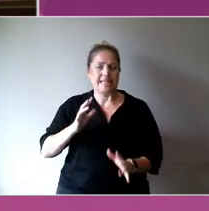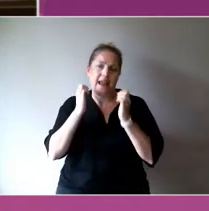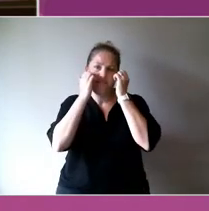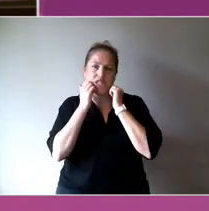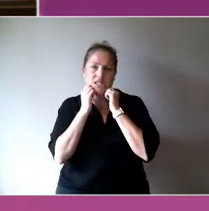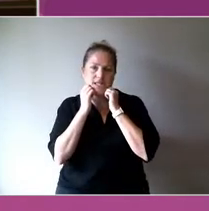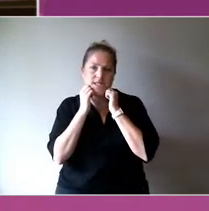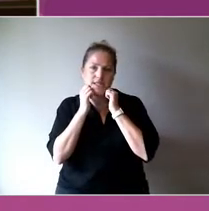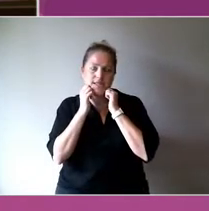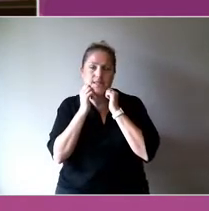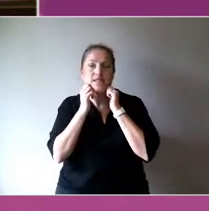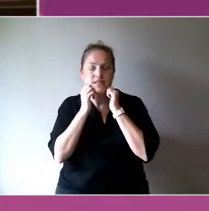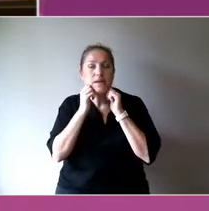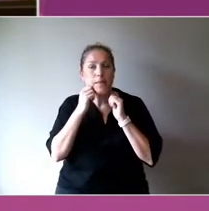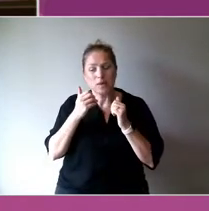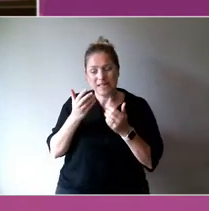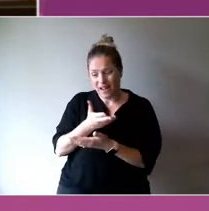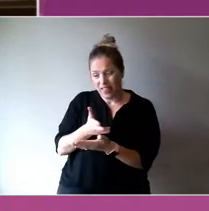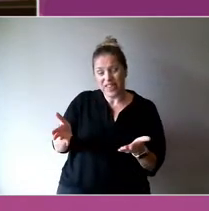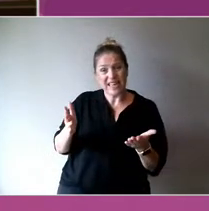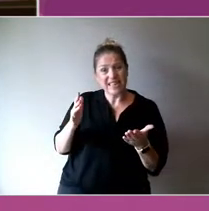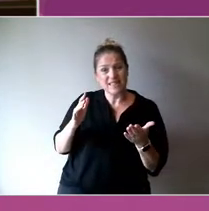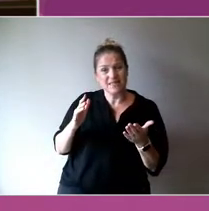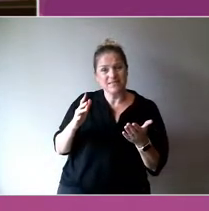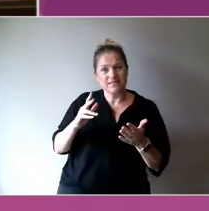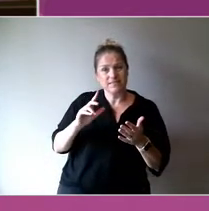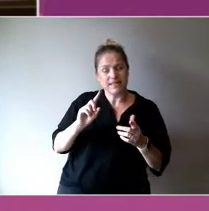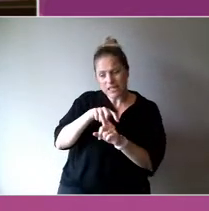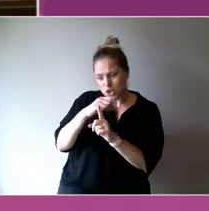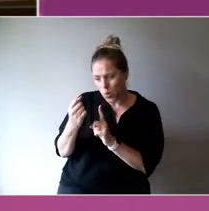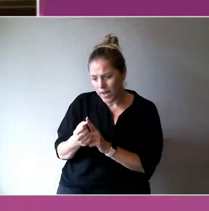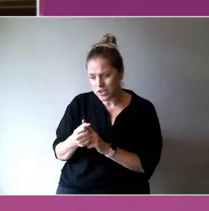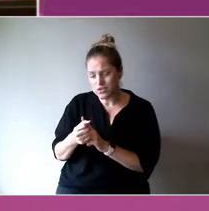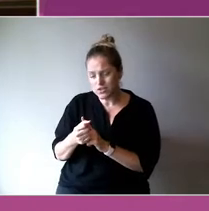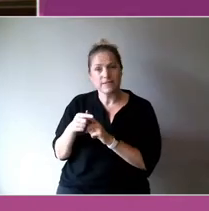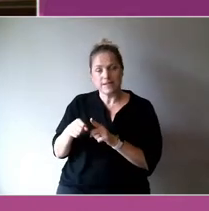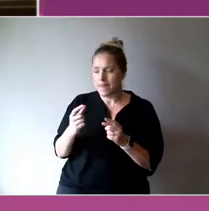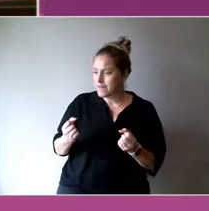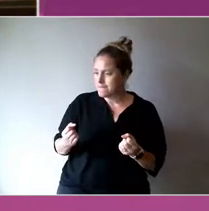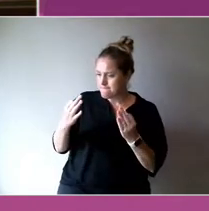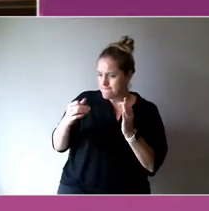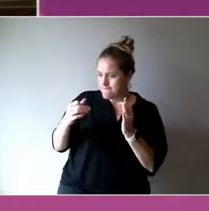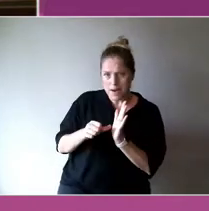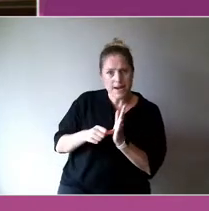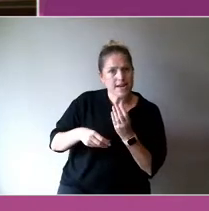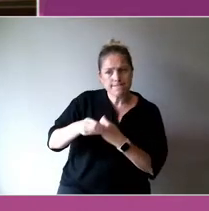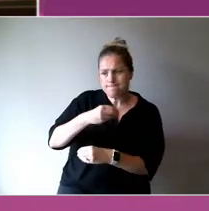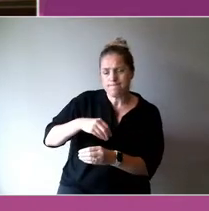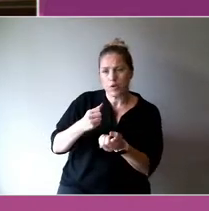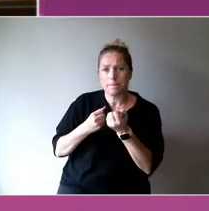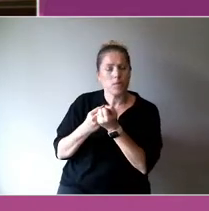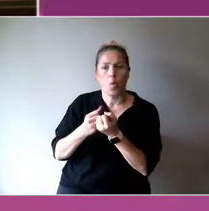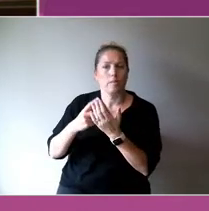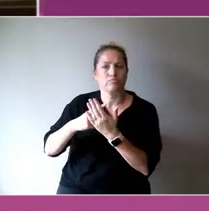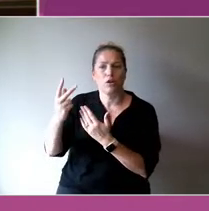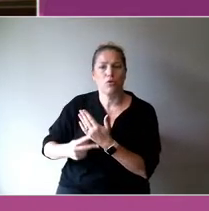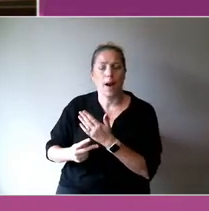Because these are individuals in a non-monietised environment, and trying to put a value on